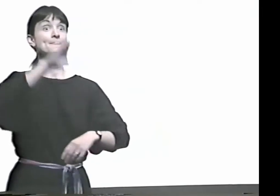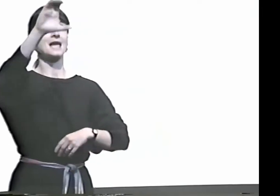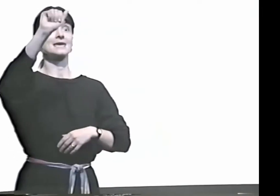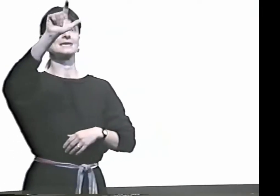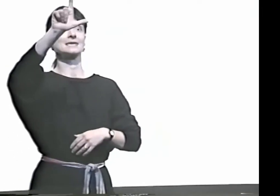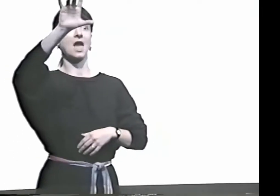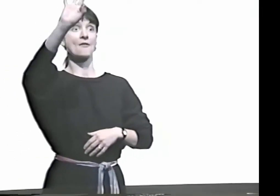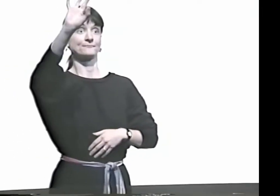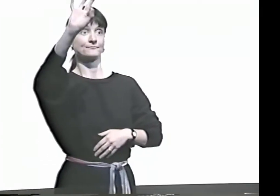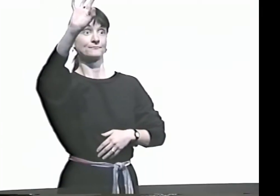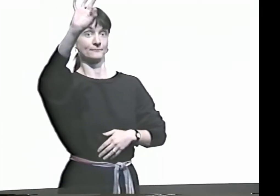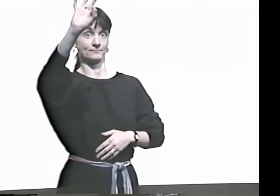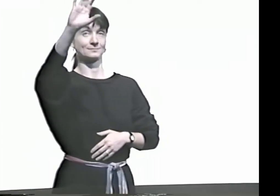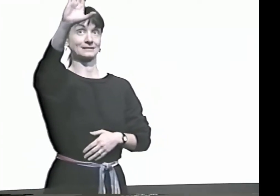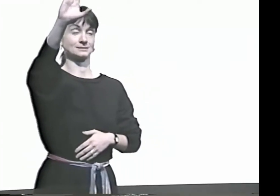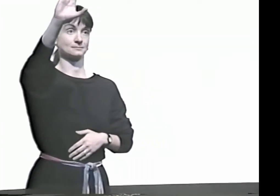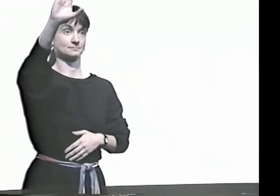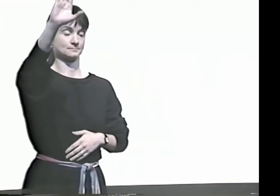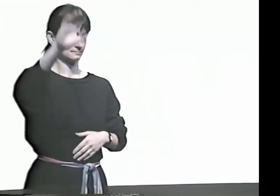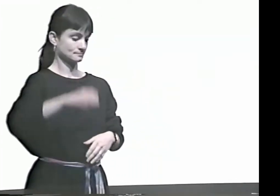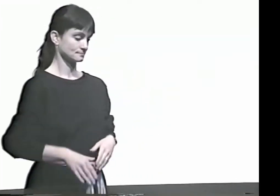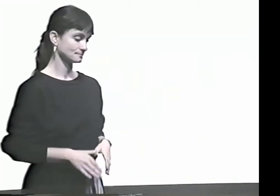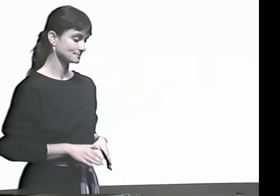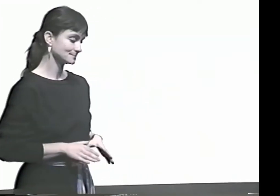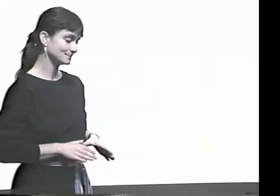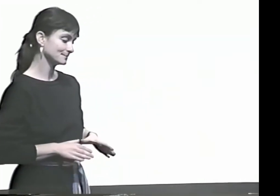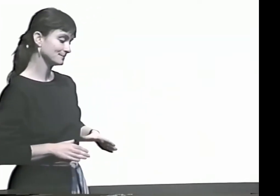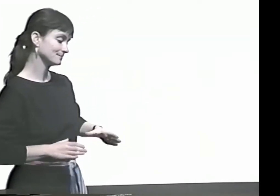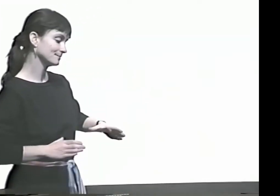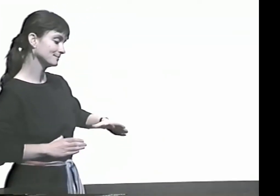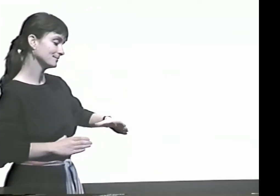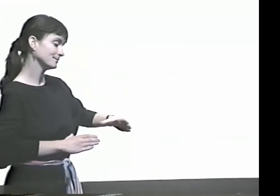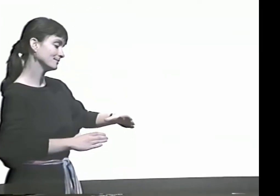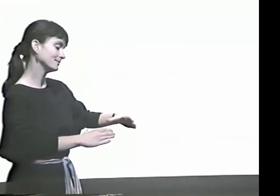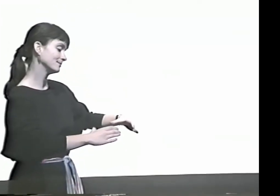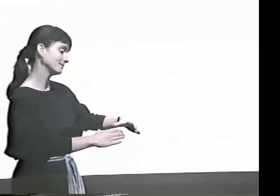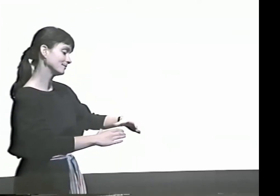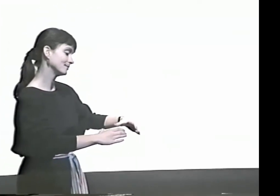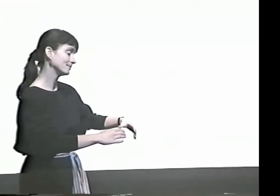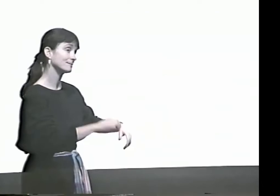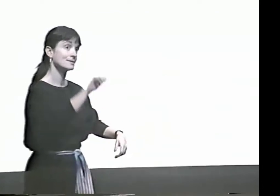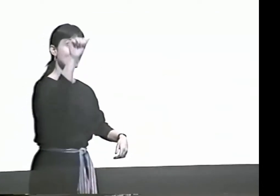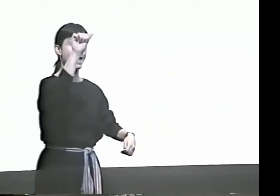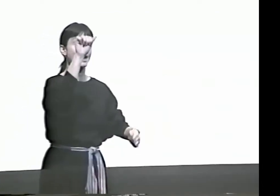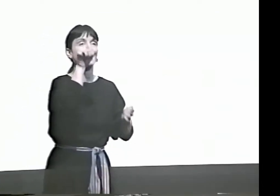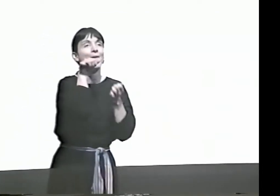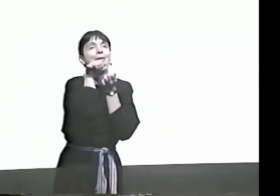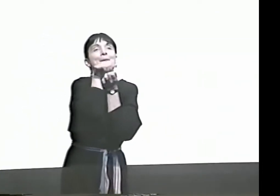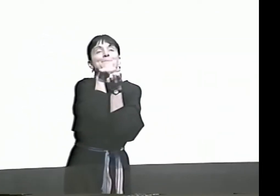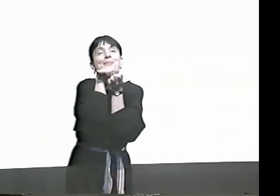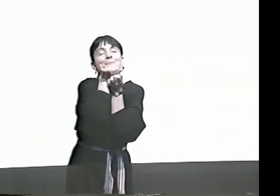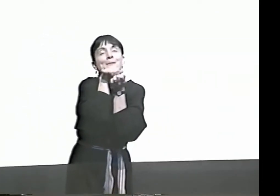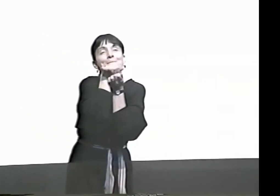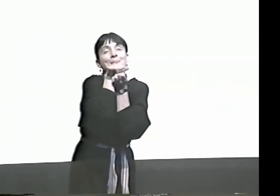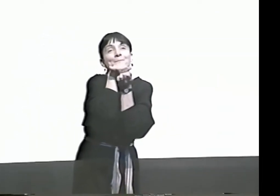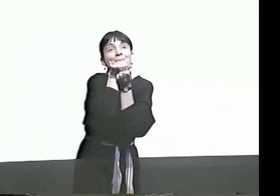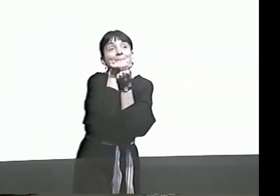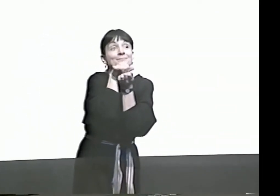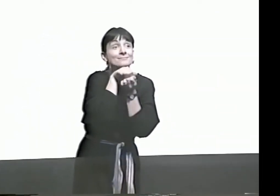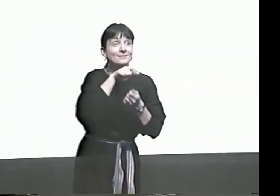FOR EXAMPLE, THIS IS "CALF"-- "C"... "A"...